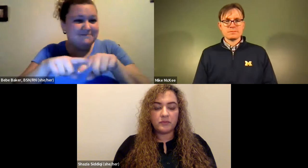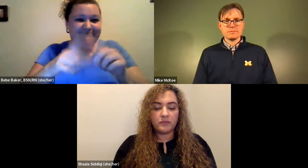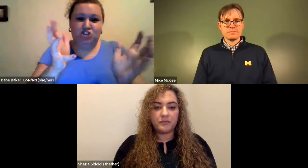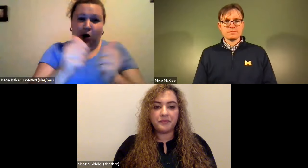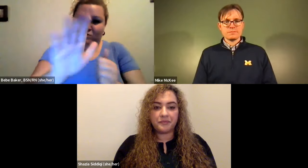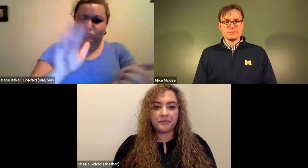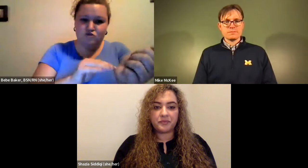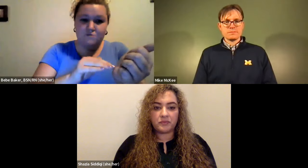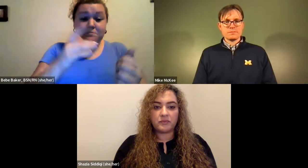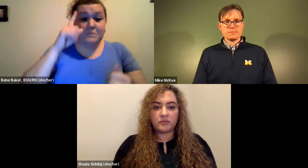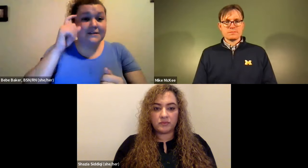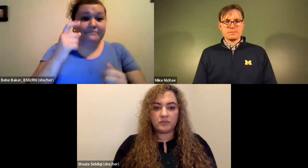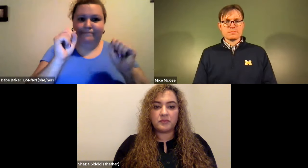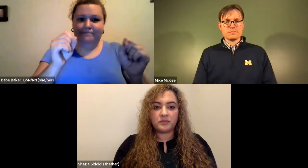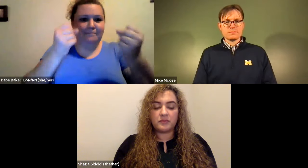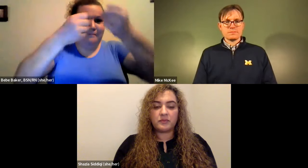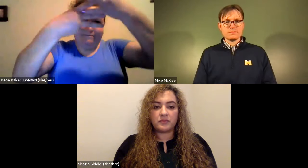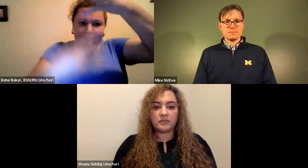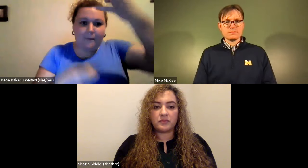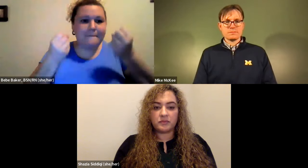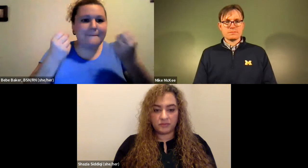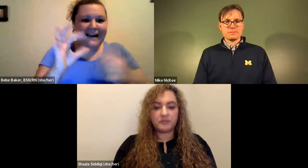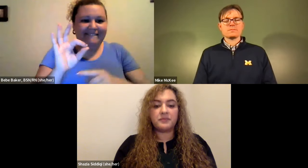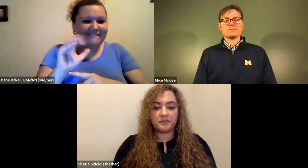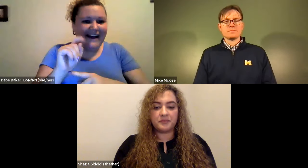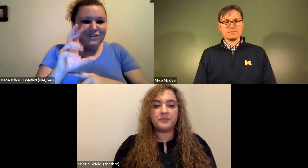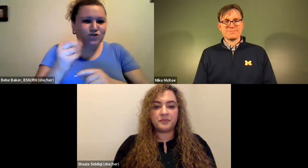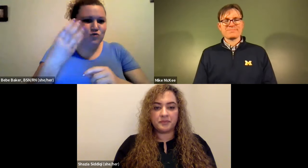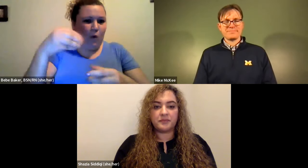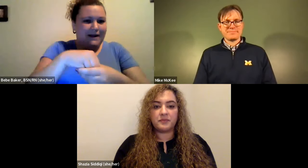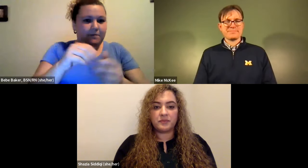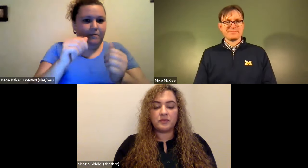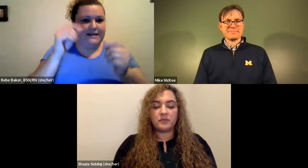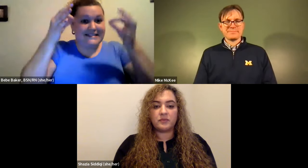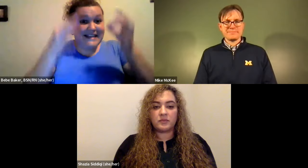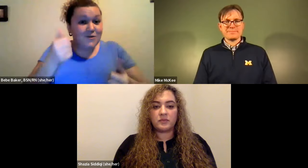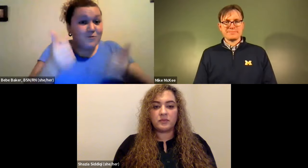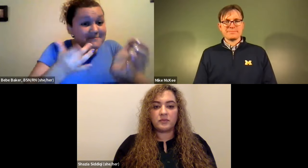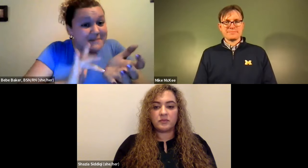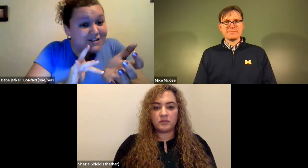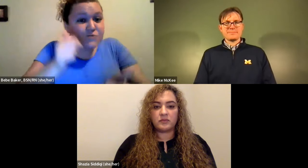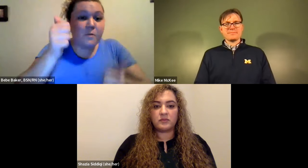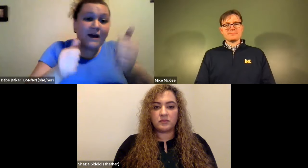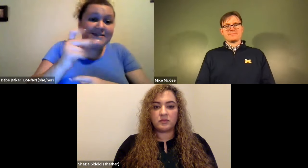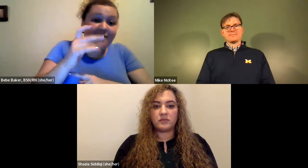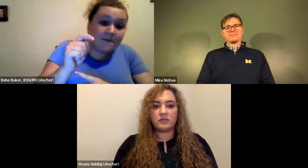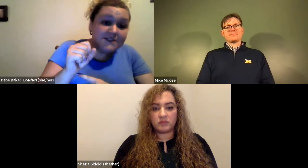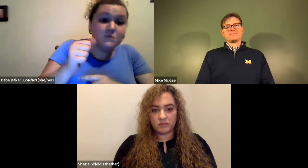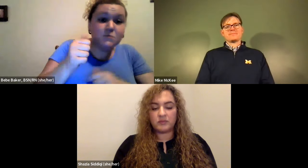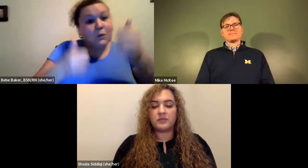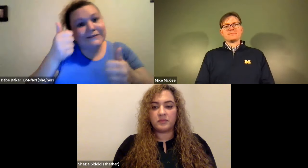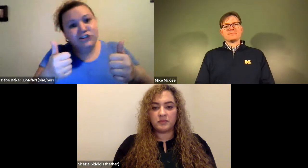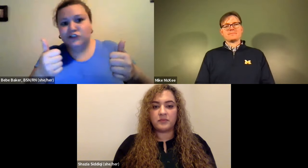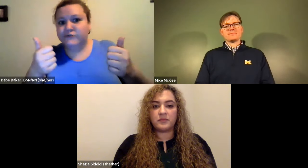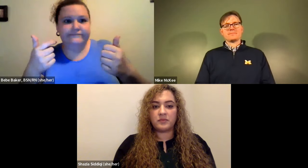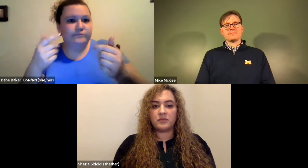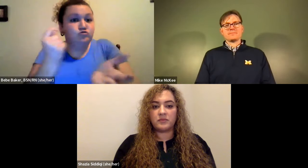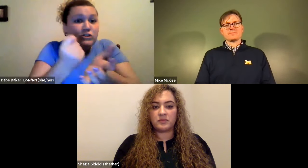Cristine Saunders: Some doctors like one thing and some doctors like another so there's a lot of different factors to go into a decision about what medication, or what supplements.